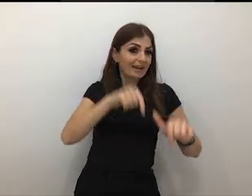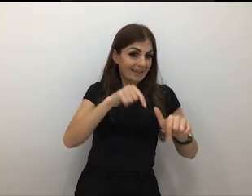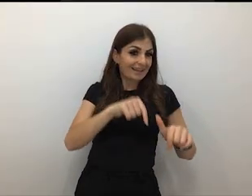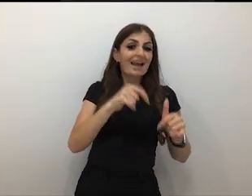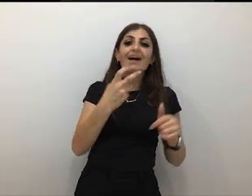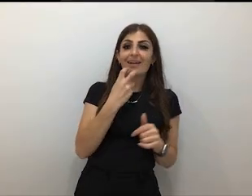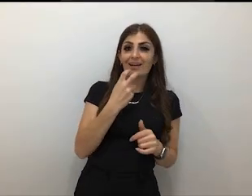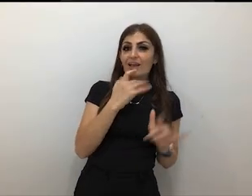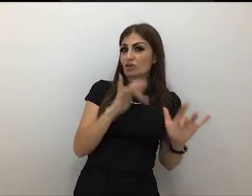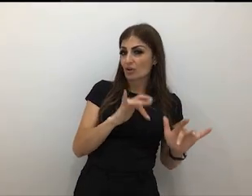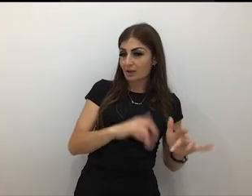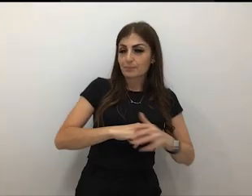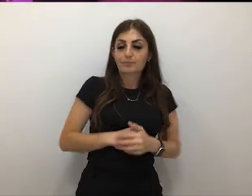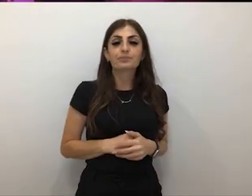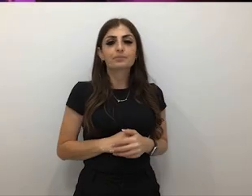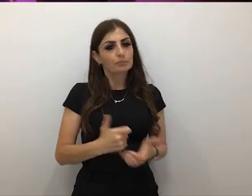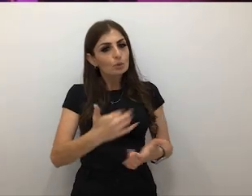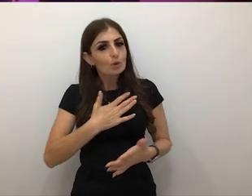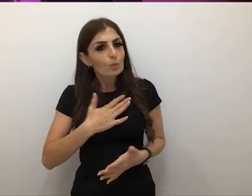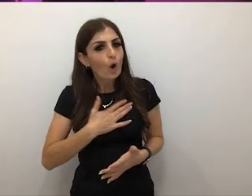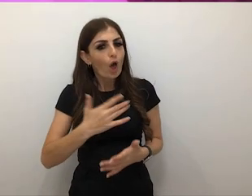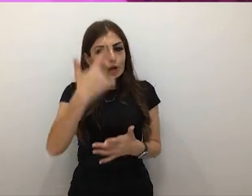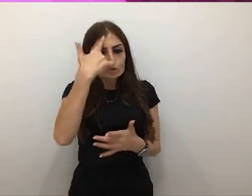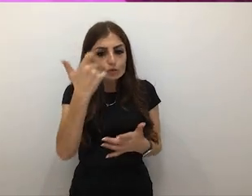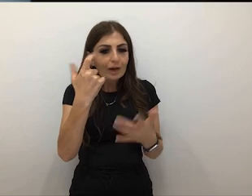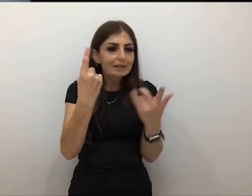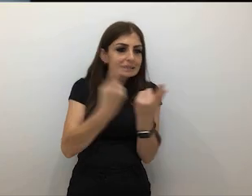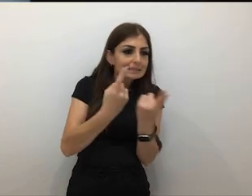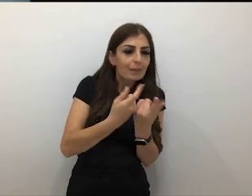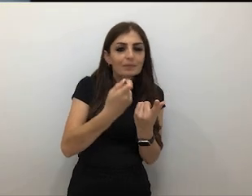We would like to create something that is a ticketed space that people can